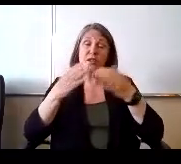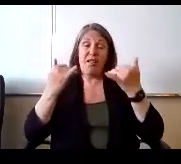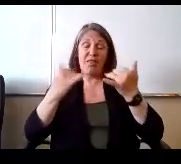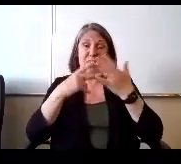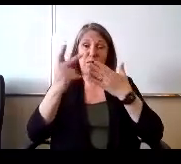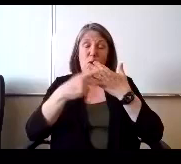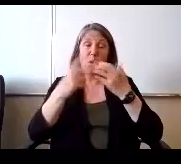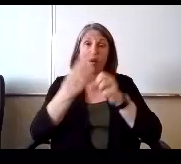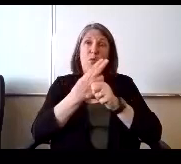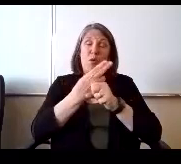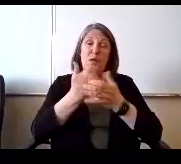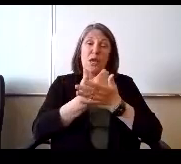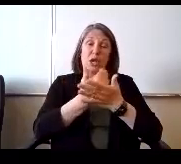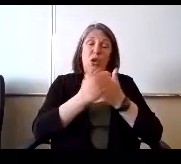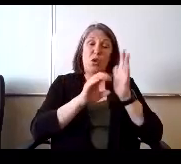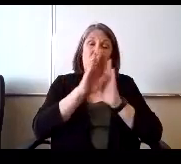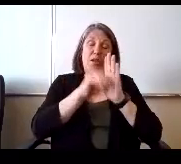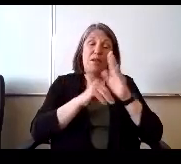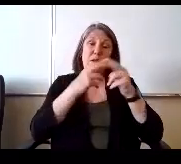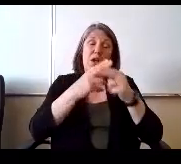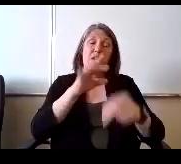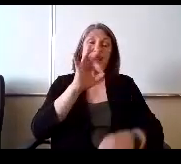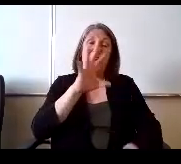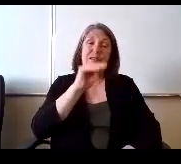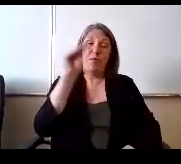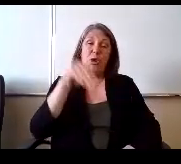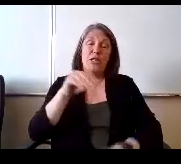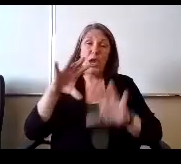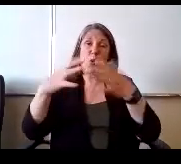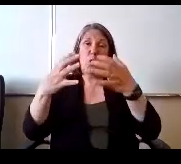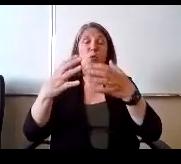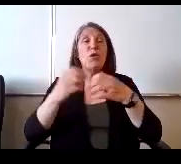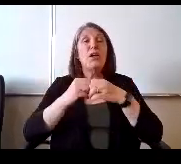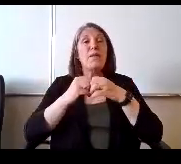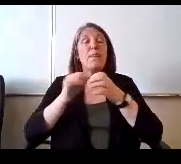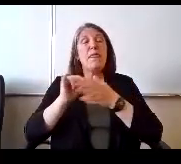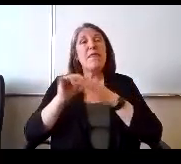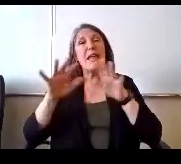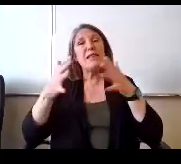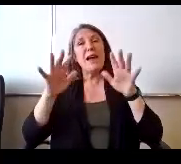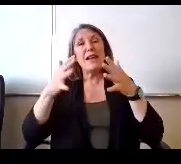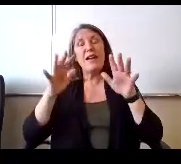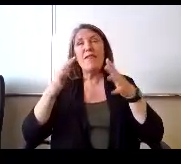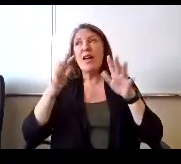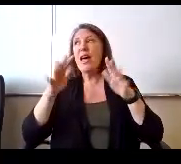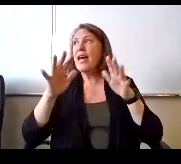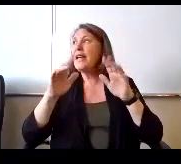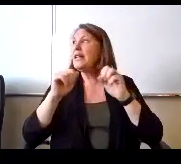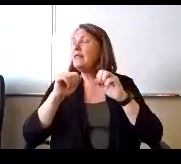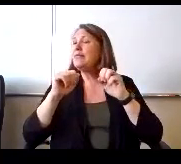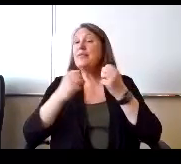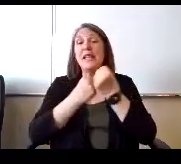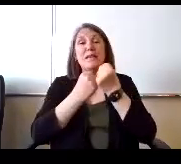95% Group and it's kind of a it's it's sponsored by the React or approved by the React and it is a.